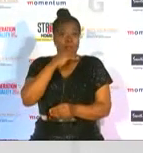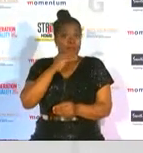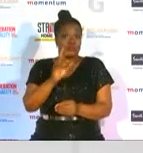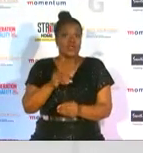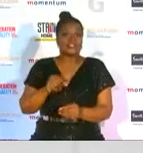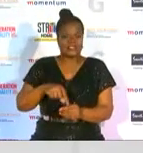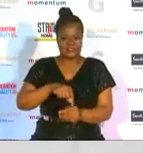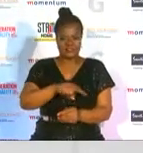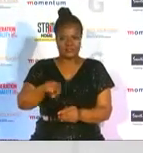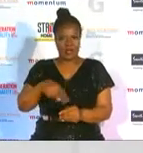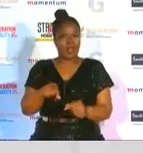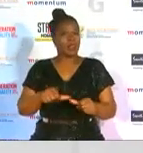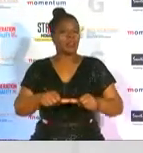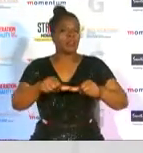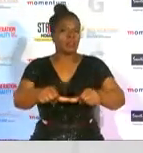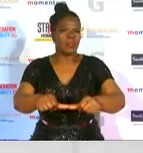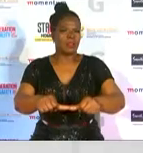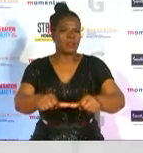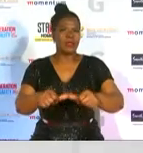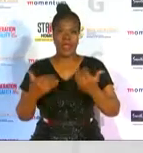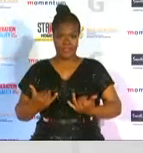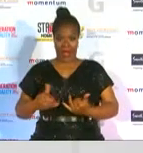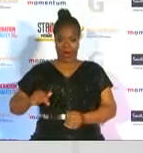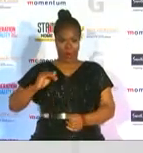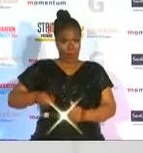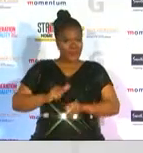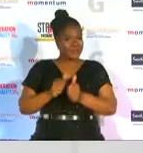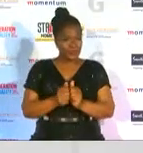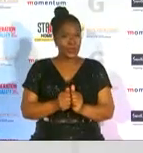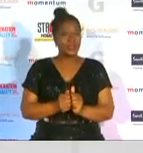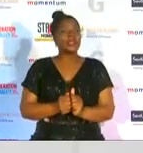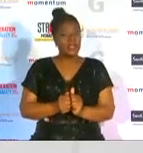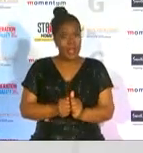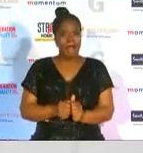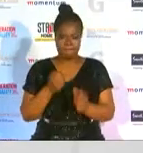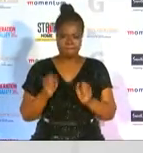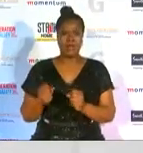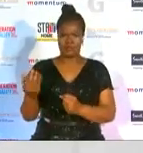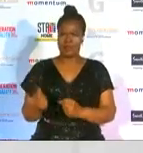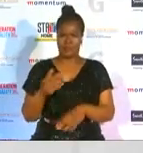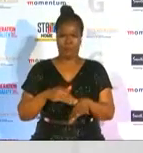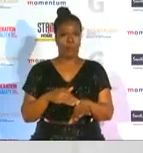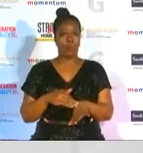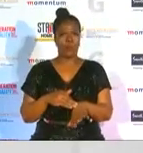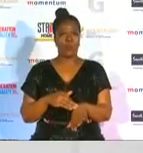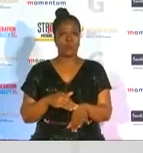will continue women in sports deserve better sponsoring of women in sports needs to keep